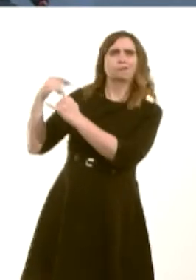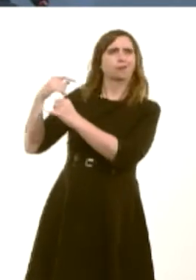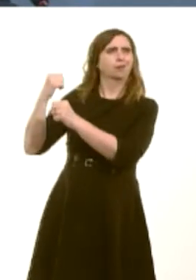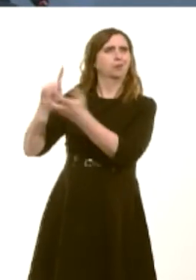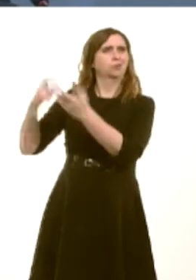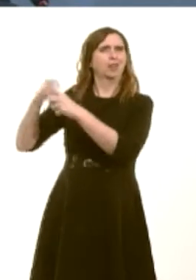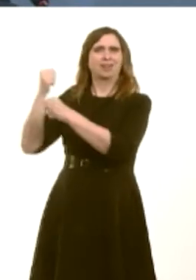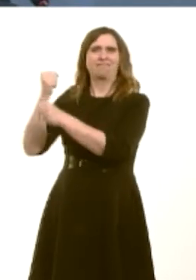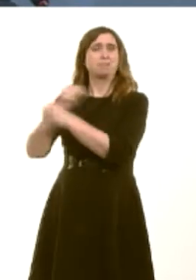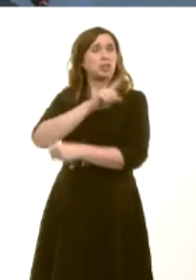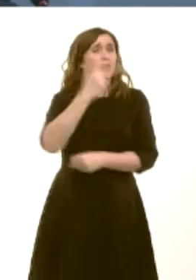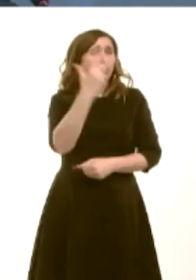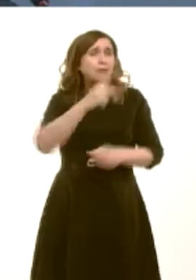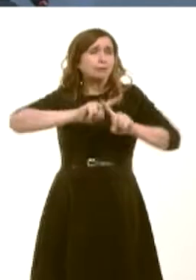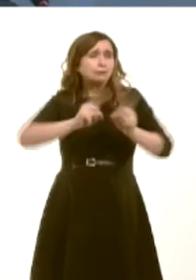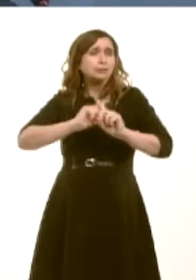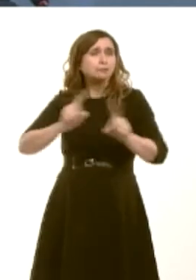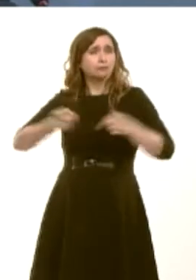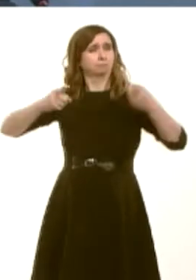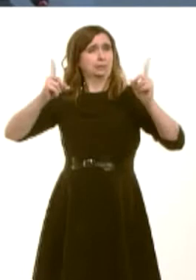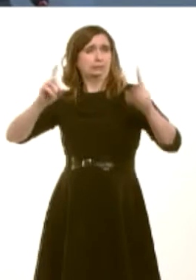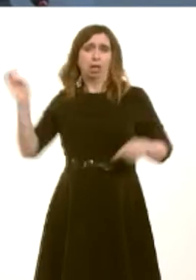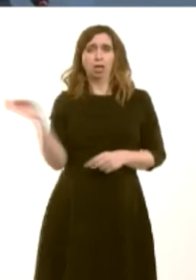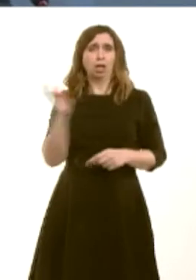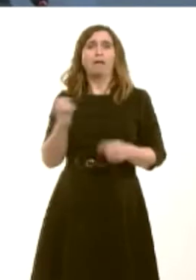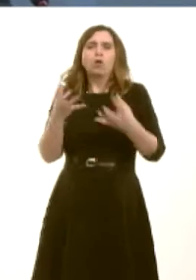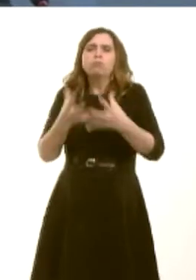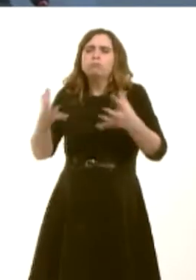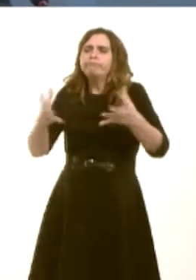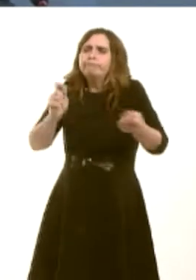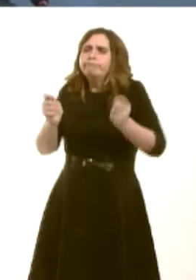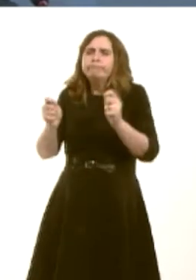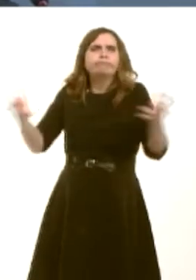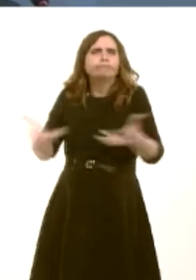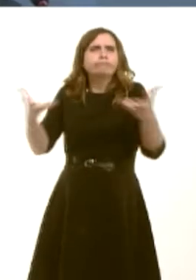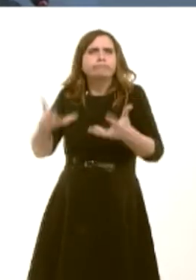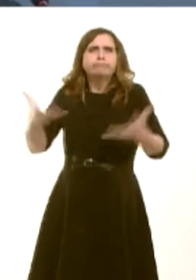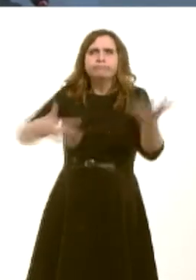regeneration here in Wales since the 2011 elections. We have some of the highest vacancy